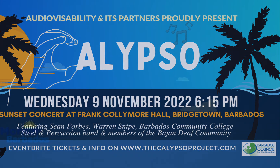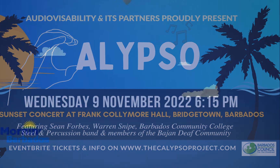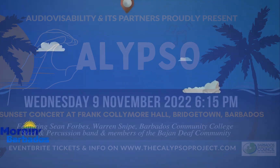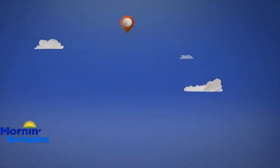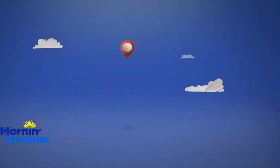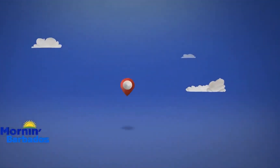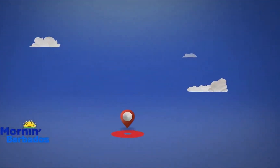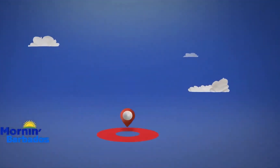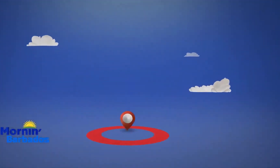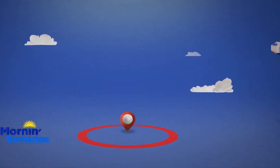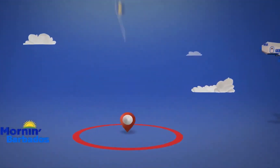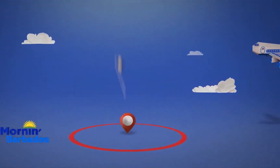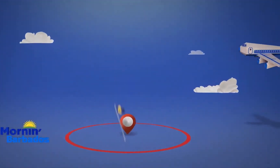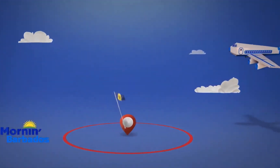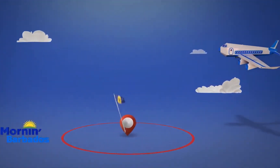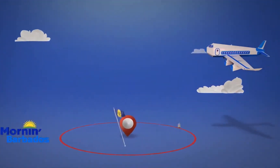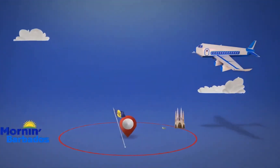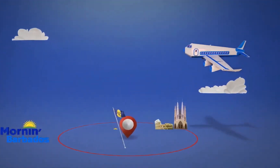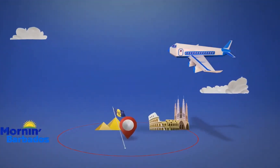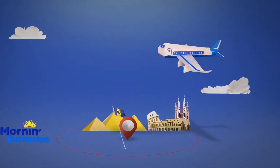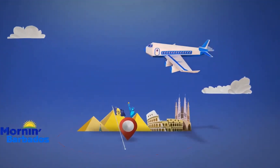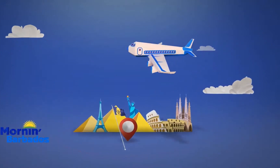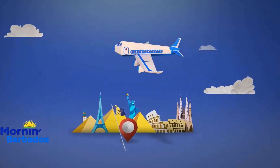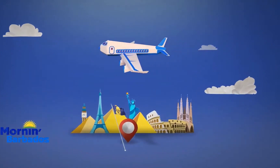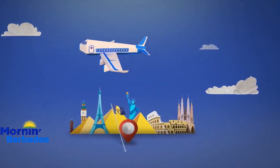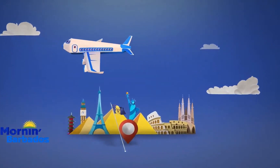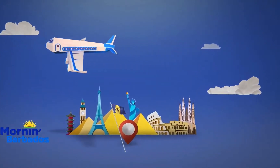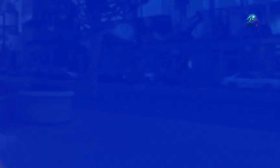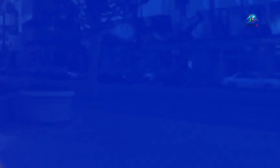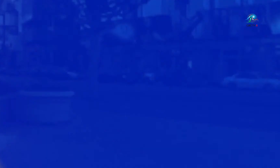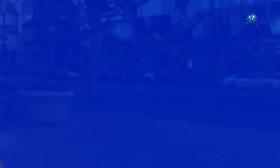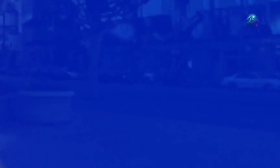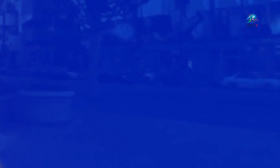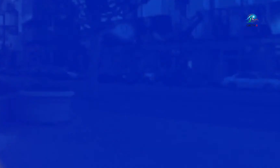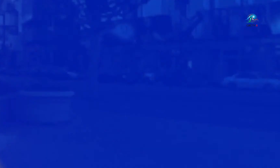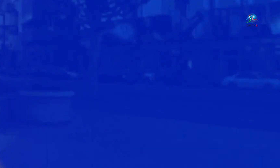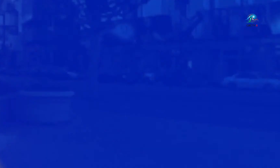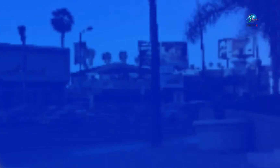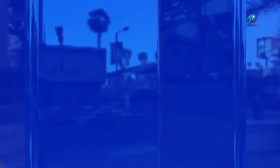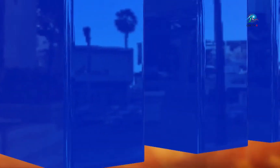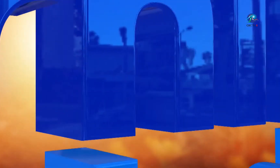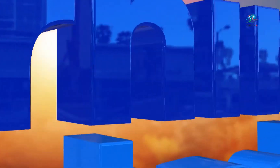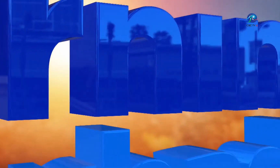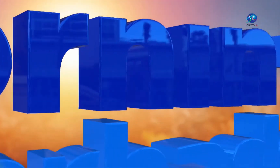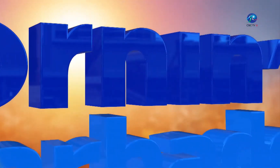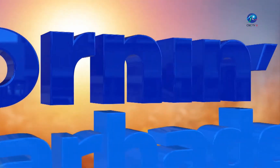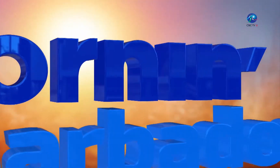there is a saying you can find a vision morning morning morning